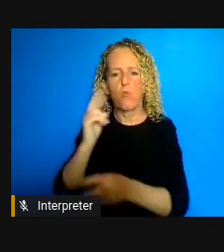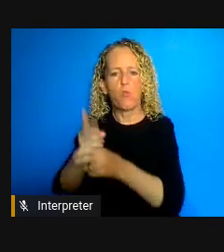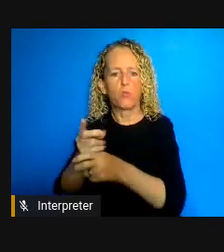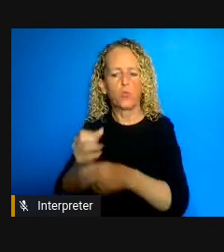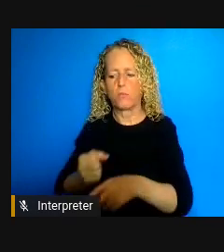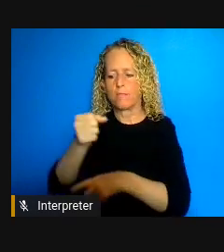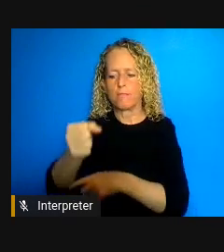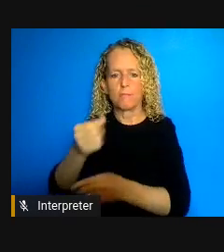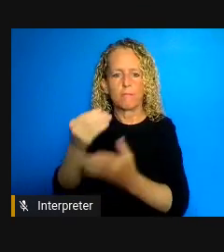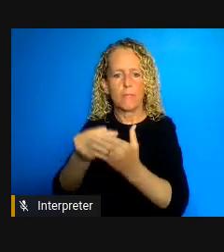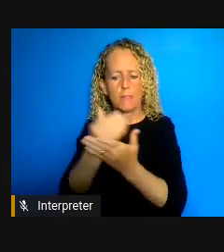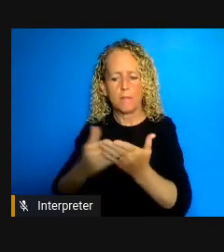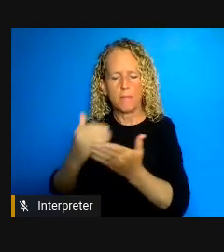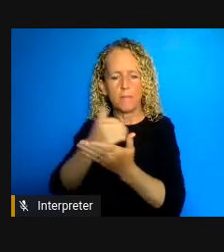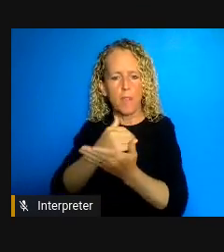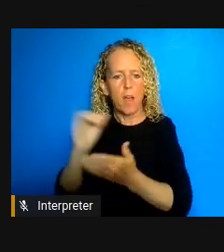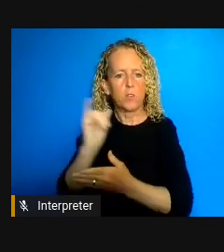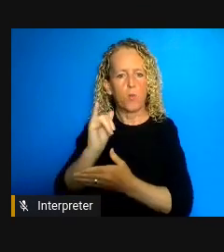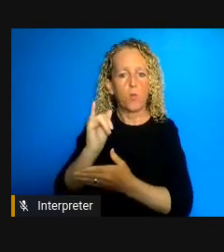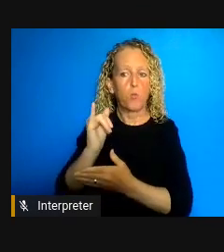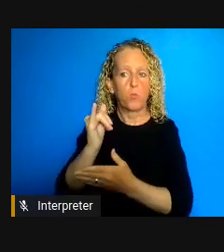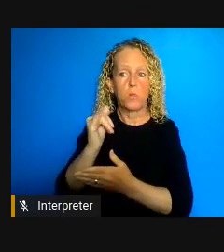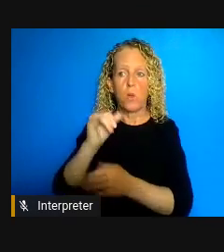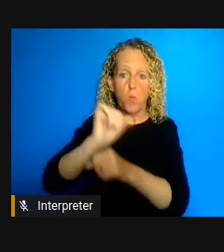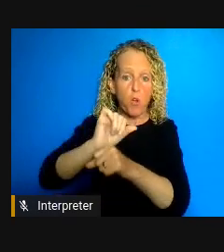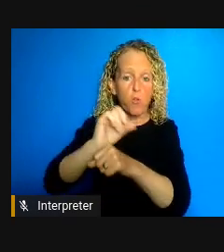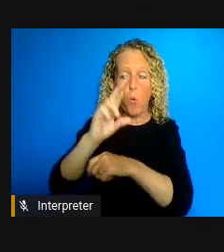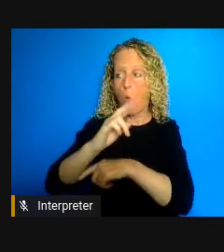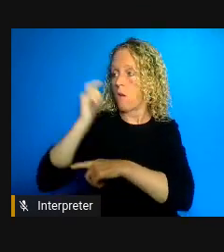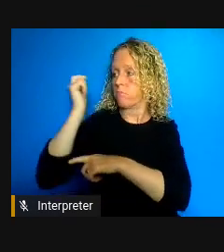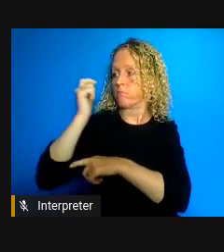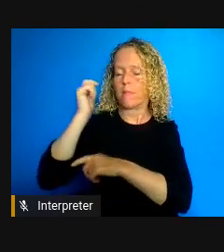they were on it before and other problems and accessing health care and